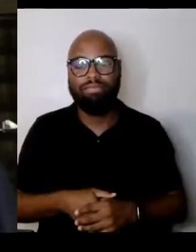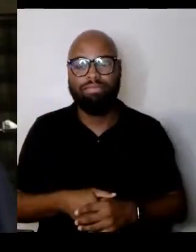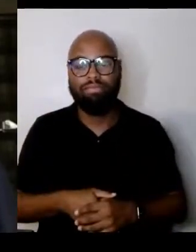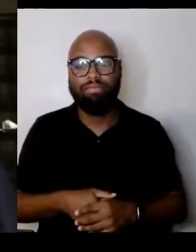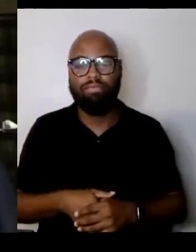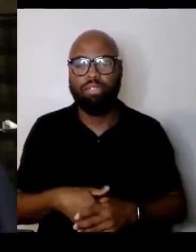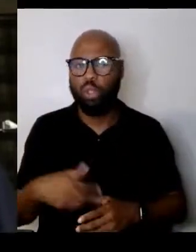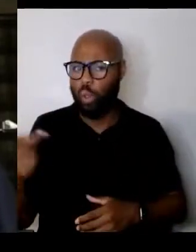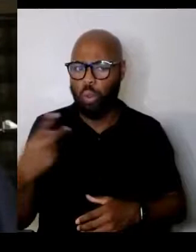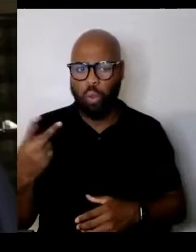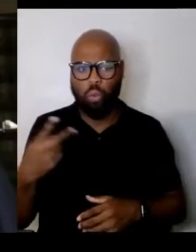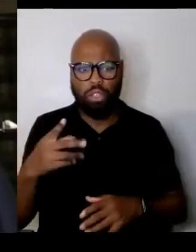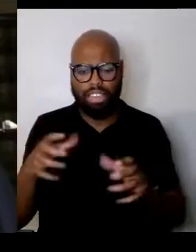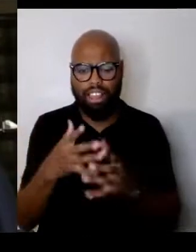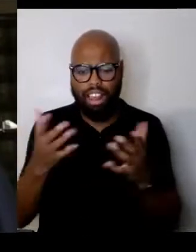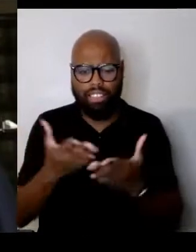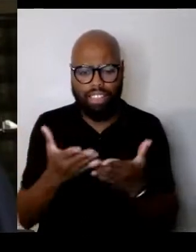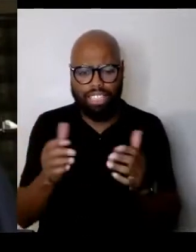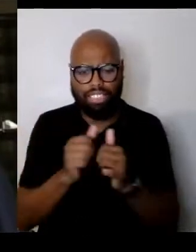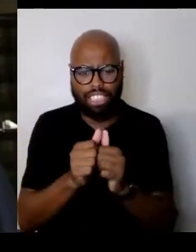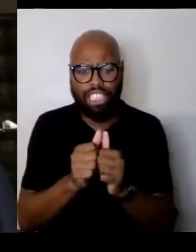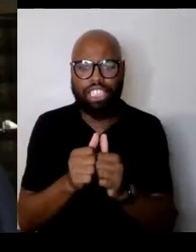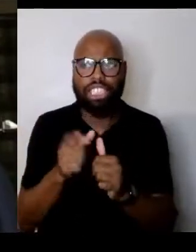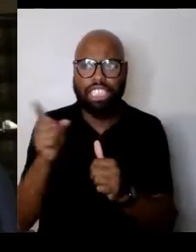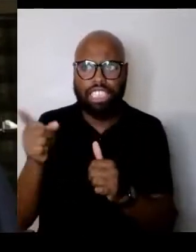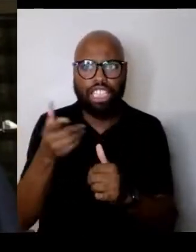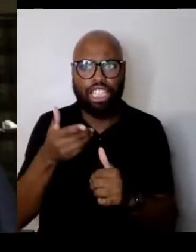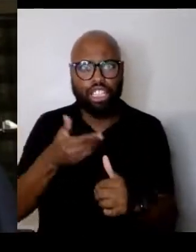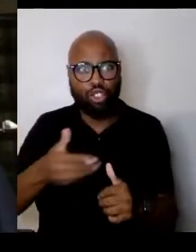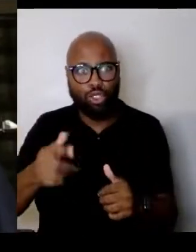He introduced me to my wife in the Hillo group.